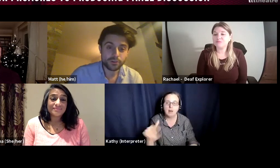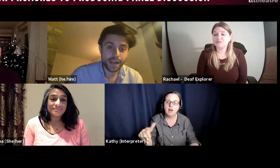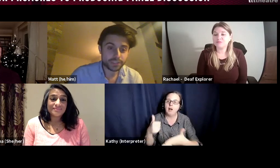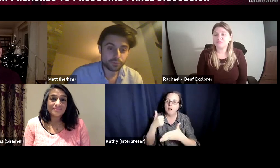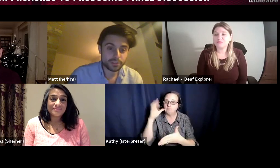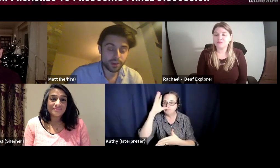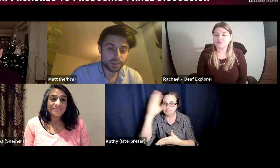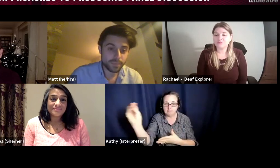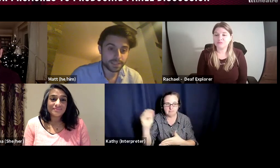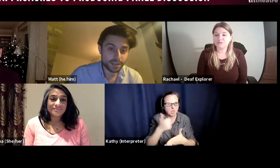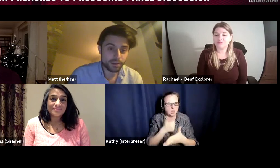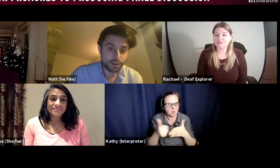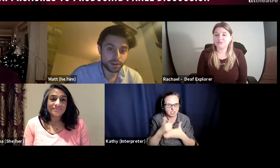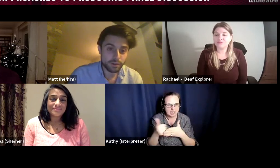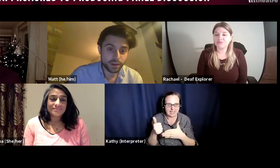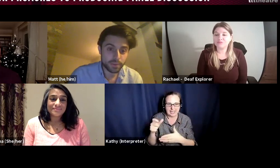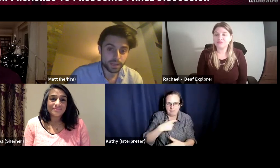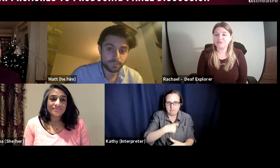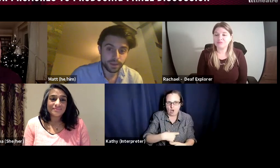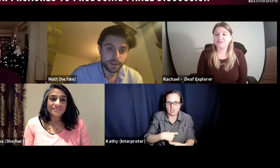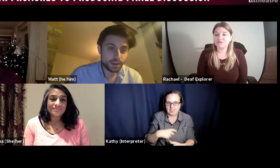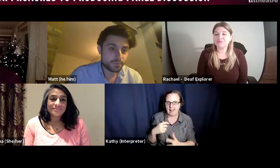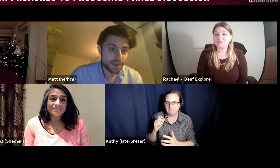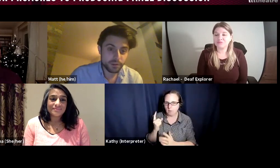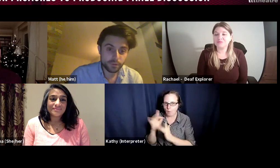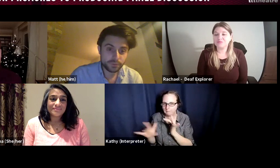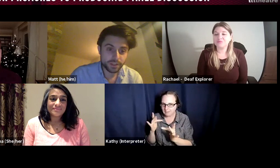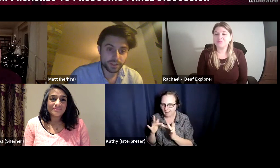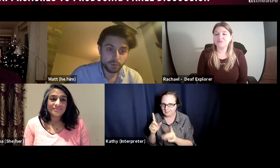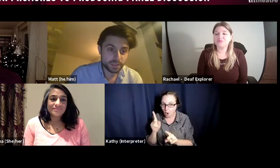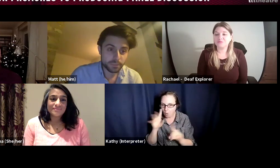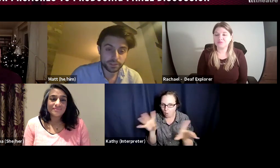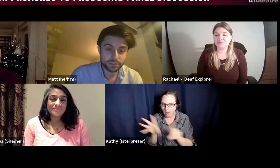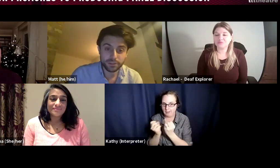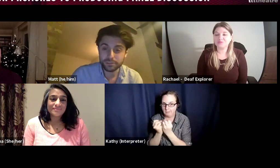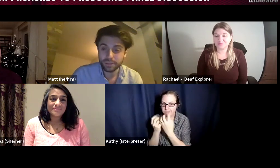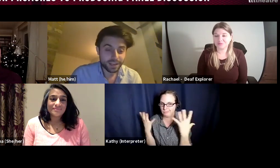has a web site that makes it look like they are a company, very often they're probably a person who